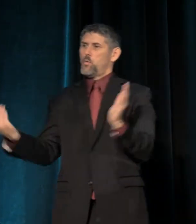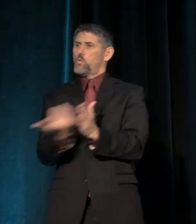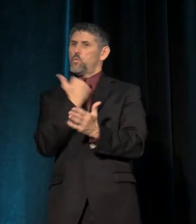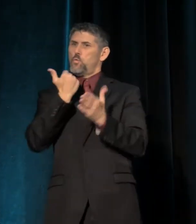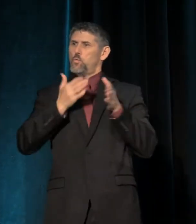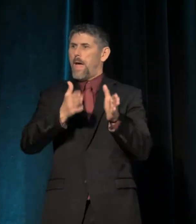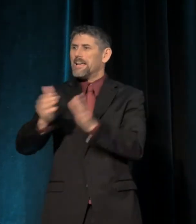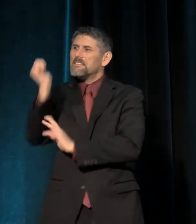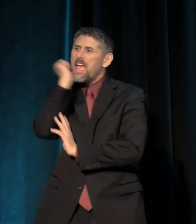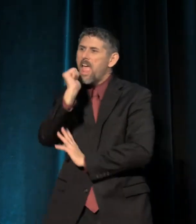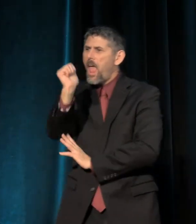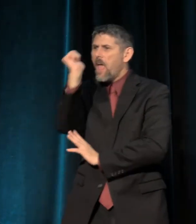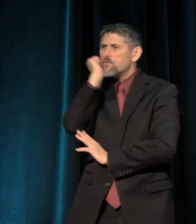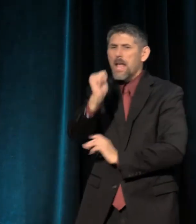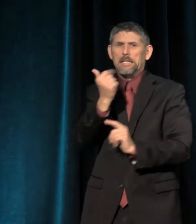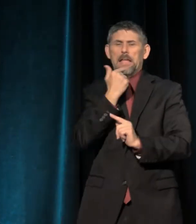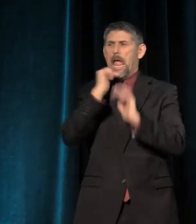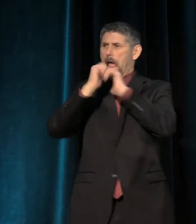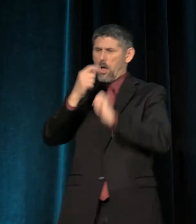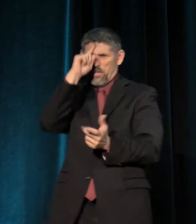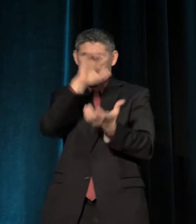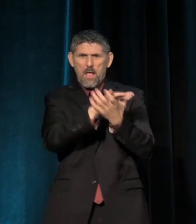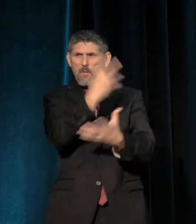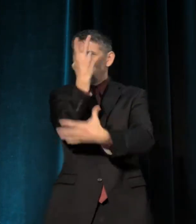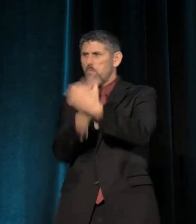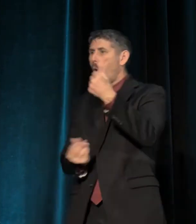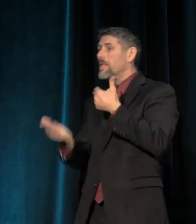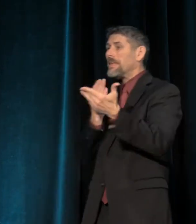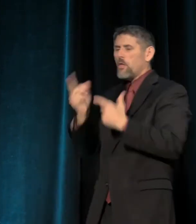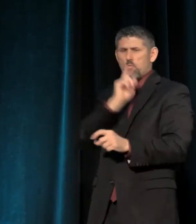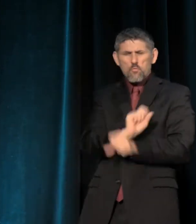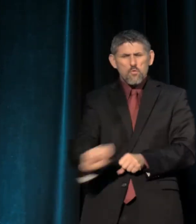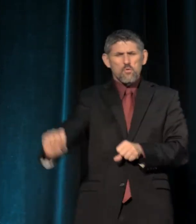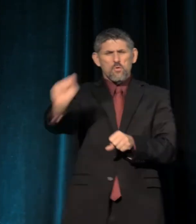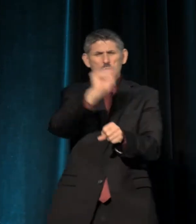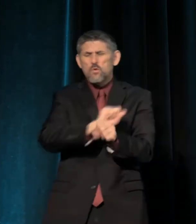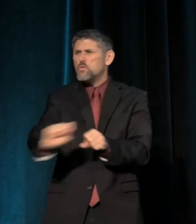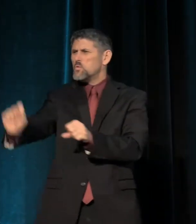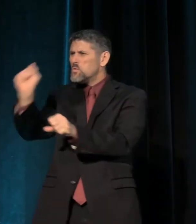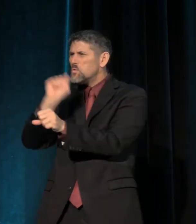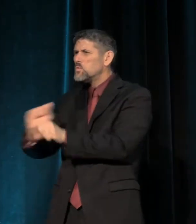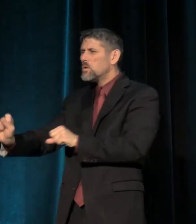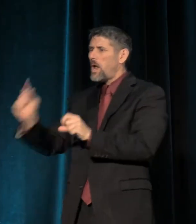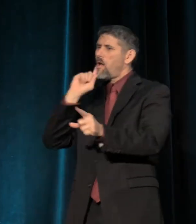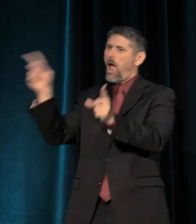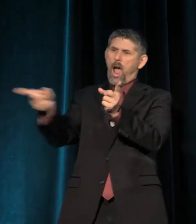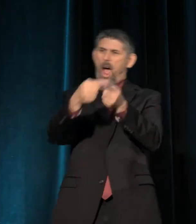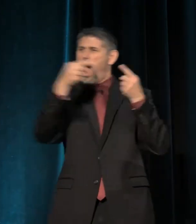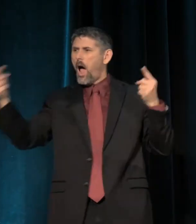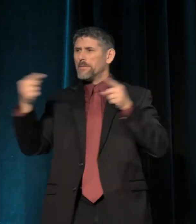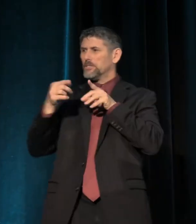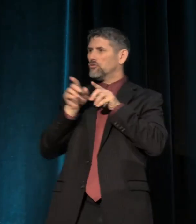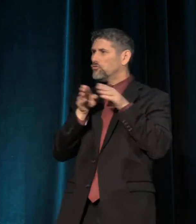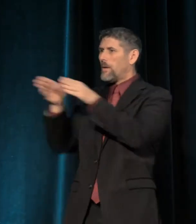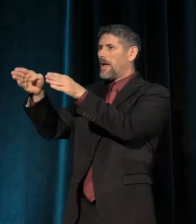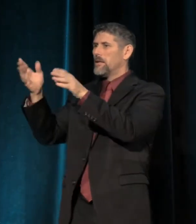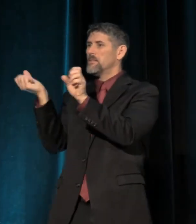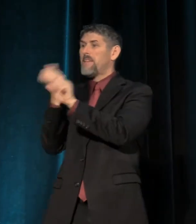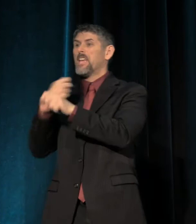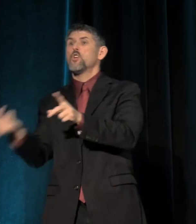to say how they believe in both, even as they're working so hard in the opposite direction to make things worse, right?